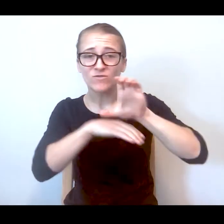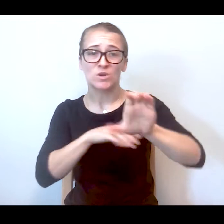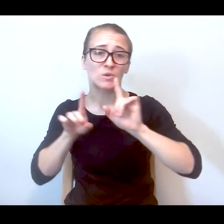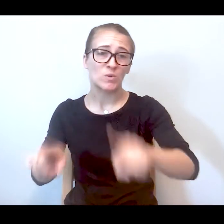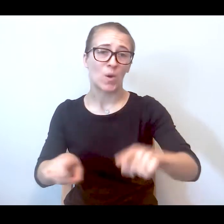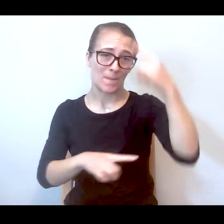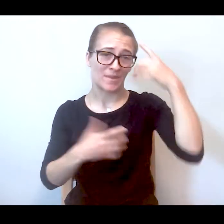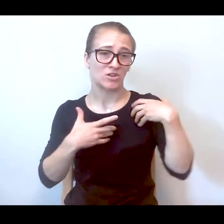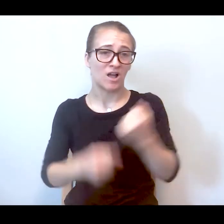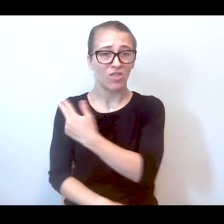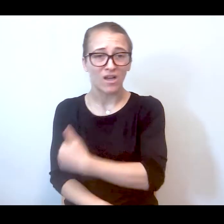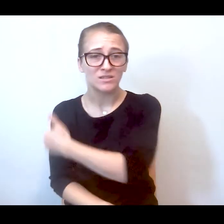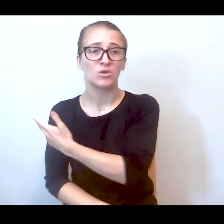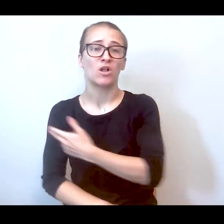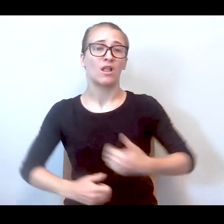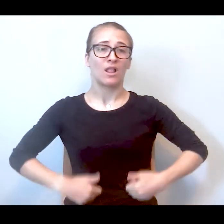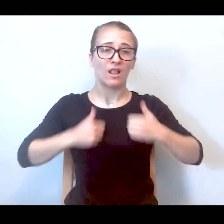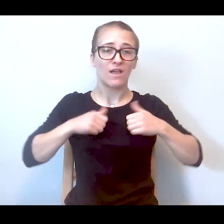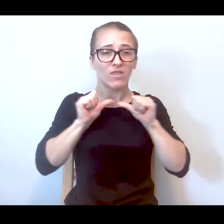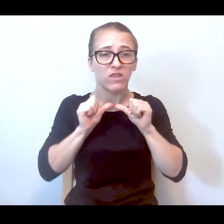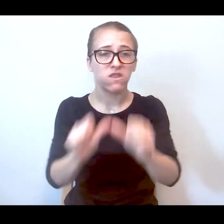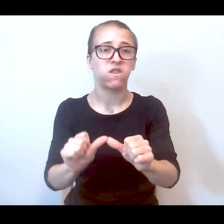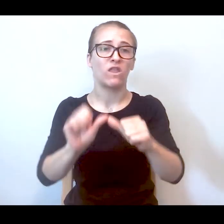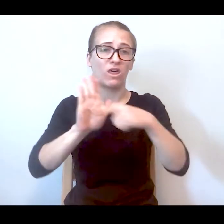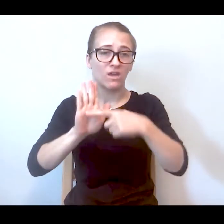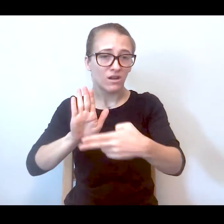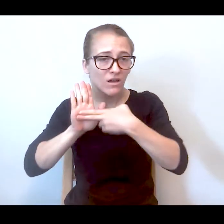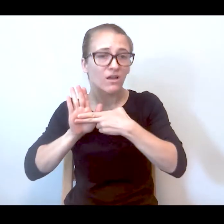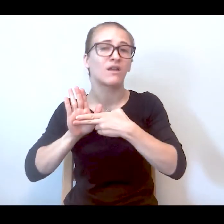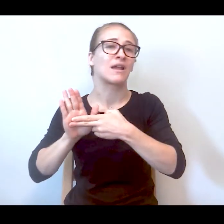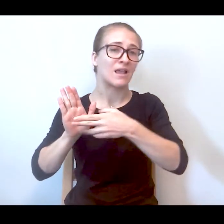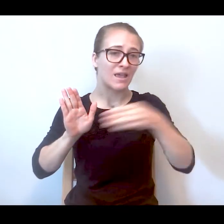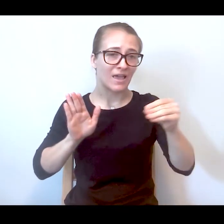involuntary civil commitment, lifelong stigma. It's